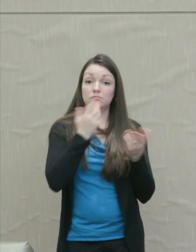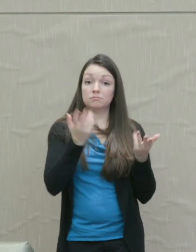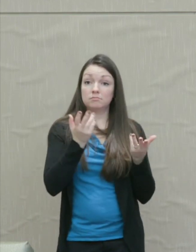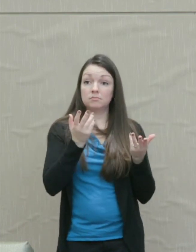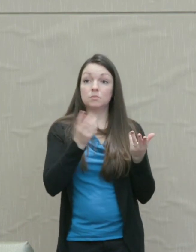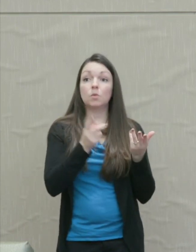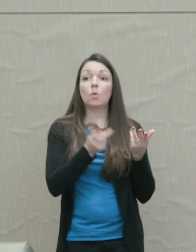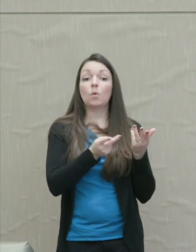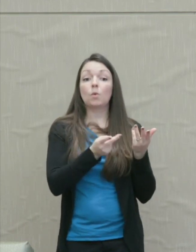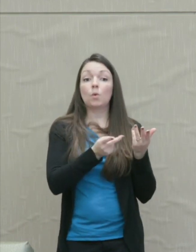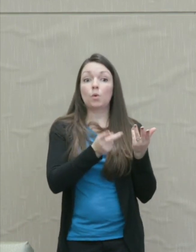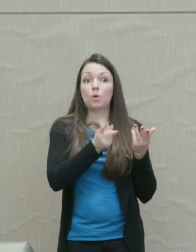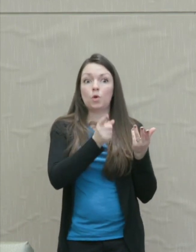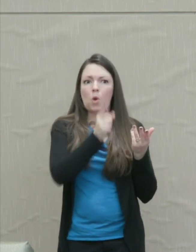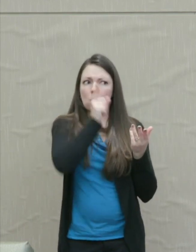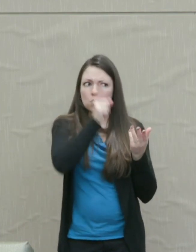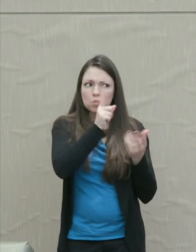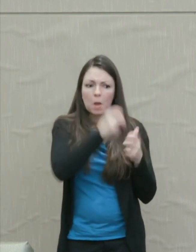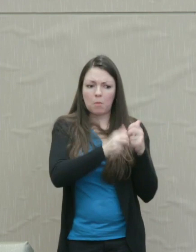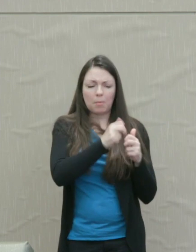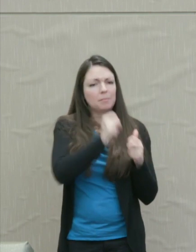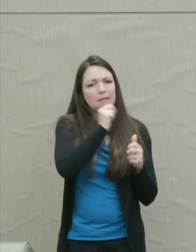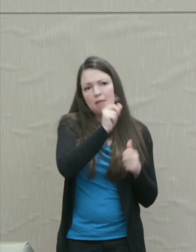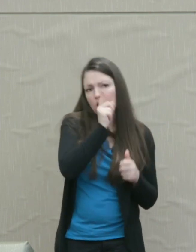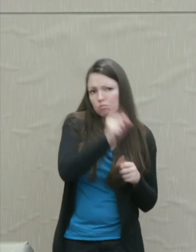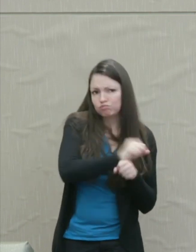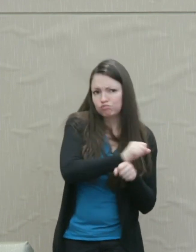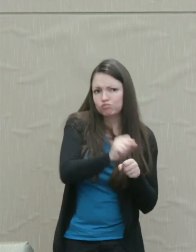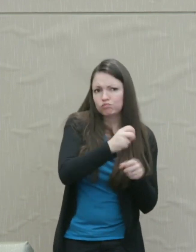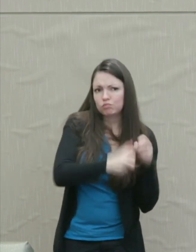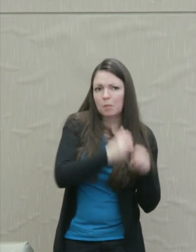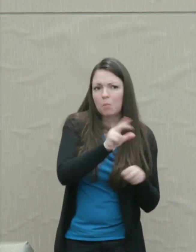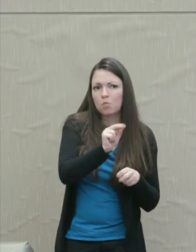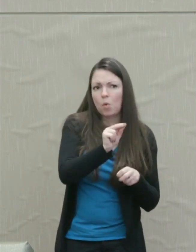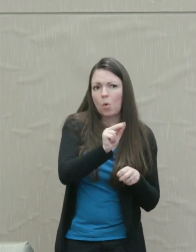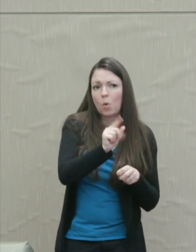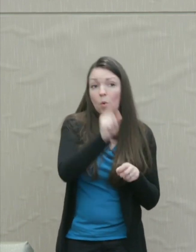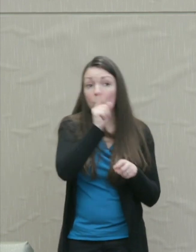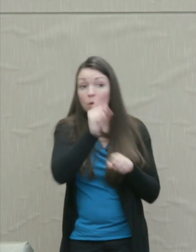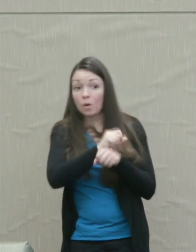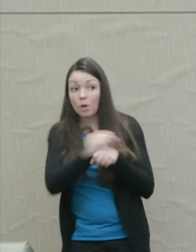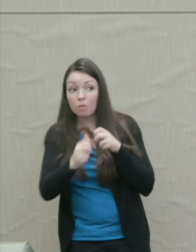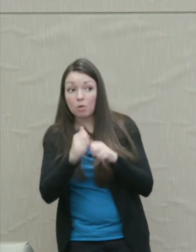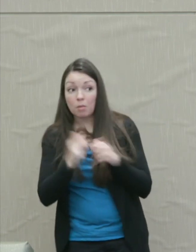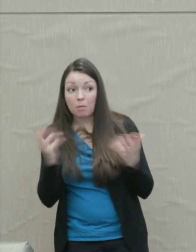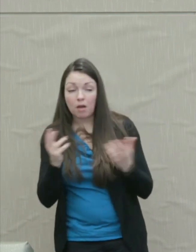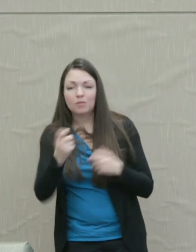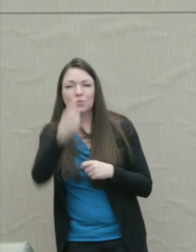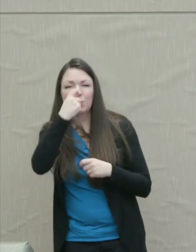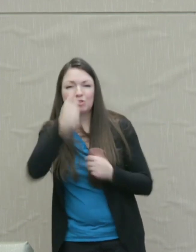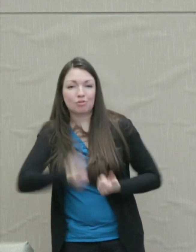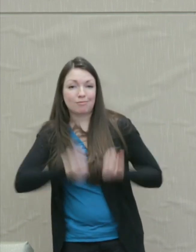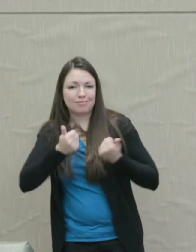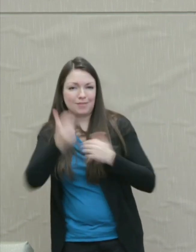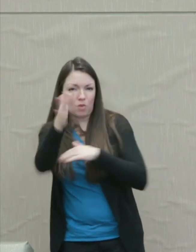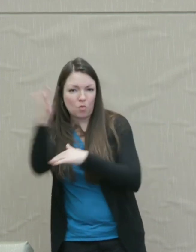These very real problems are unreal. And the real problem is a witch who lives in the woods who likes to turn little children